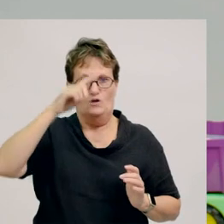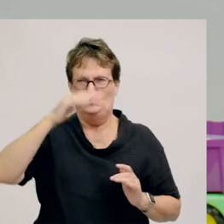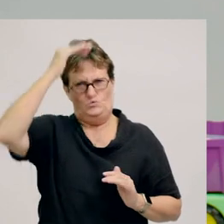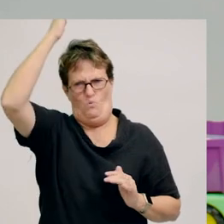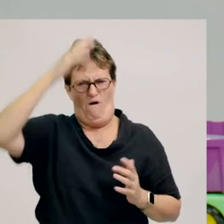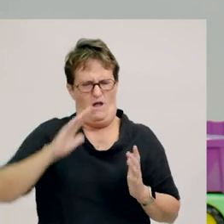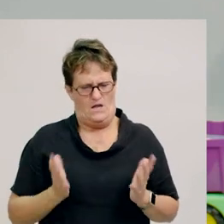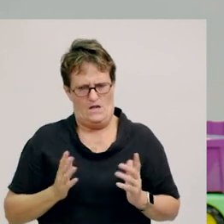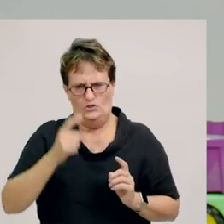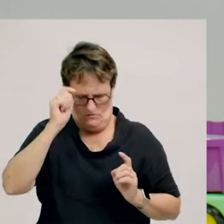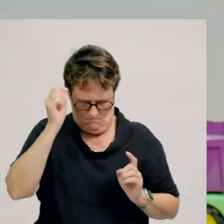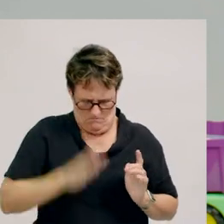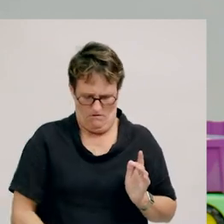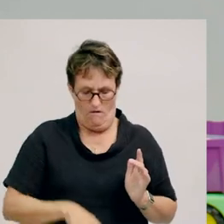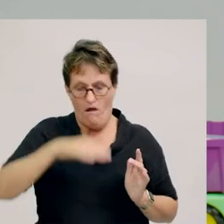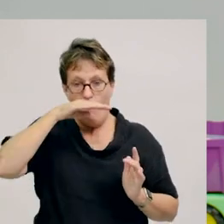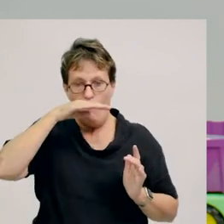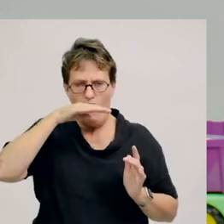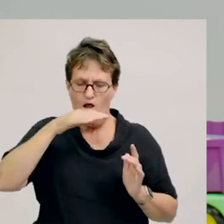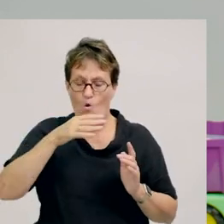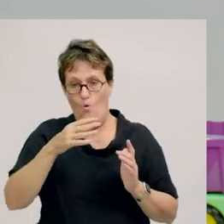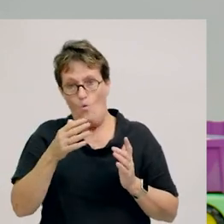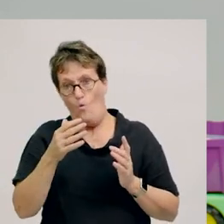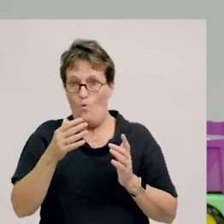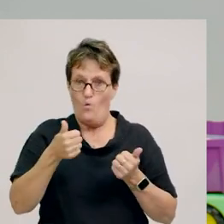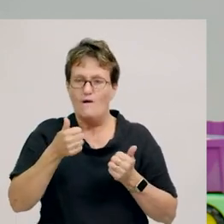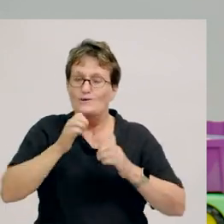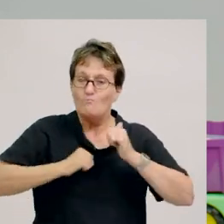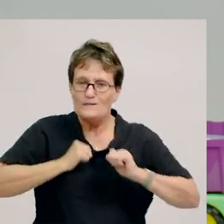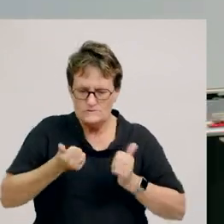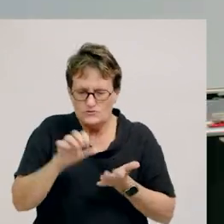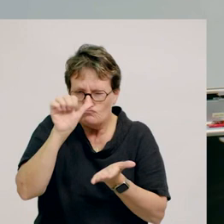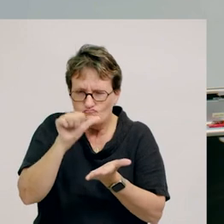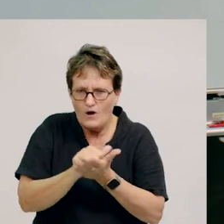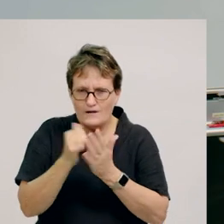That was too high. That was close. Have some practice.